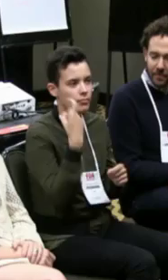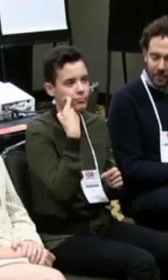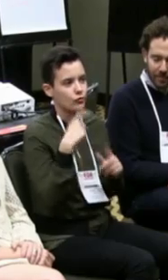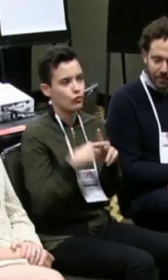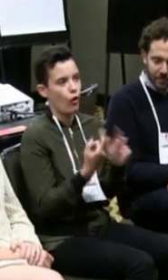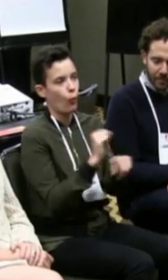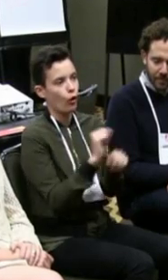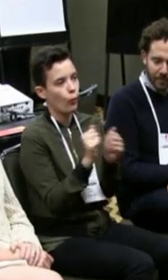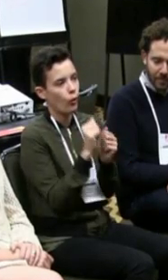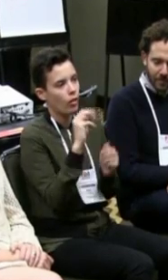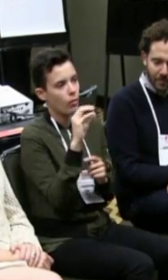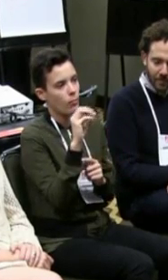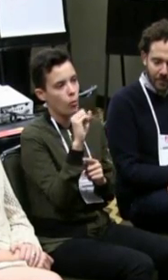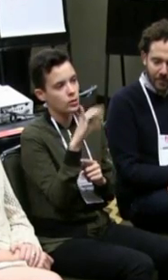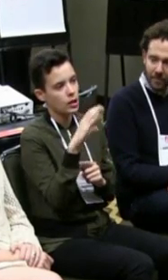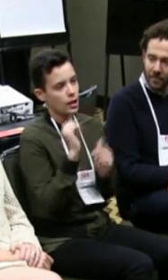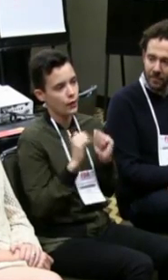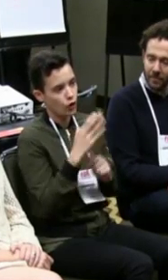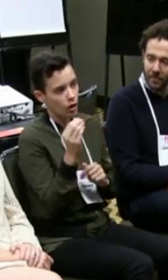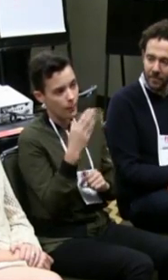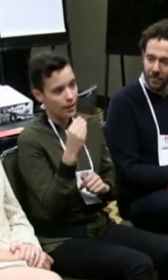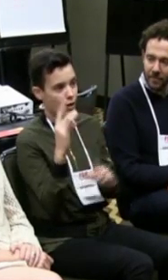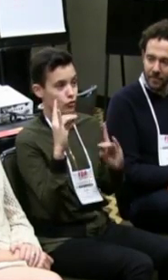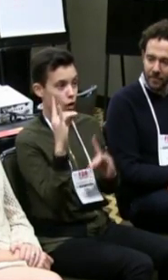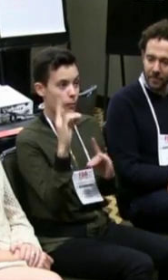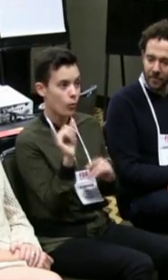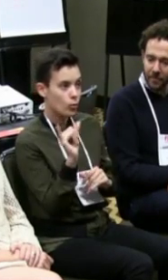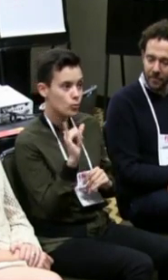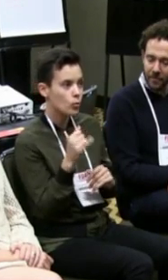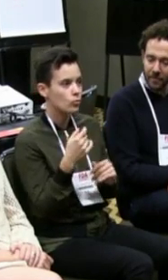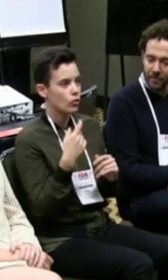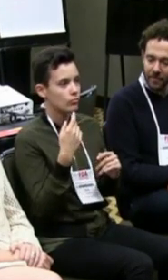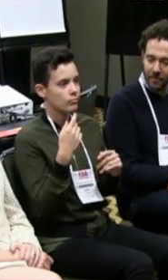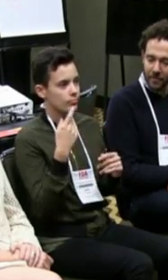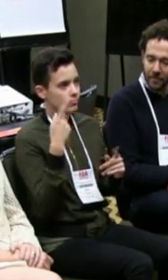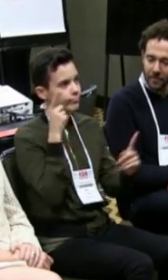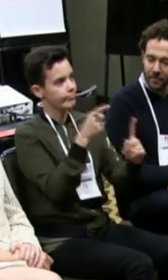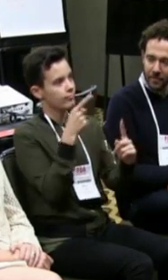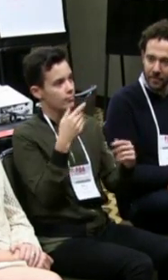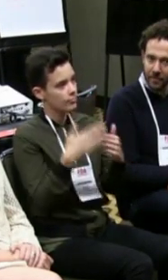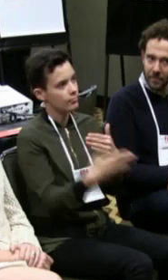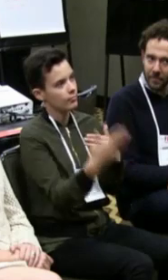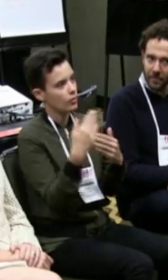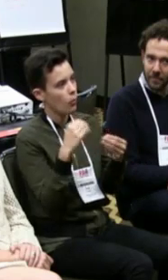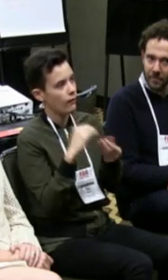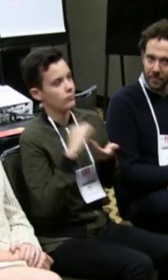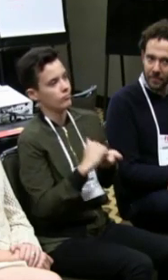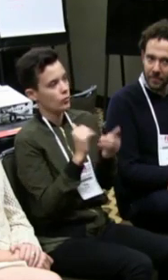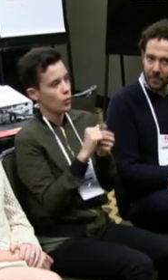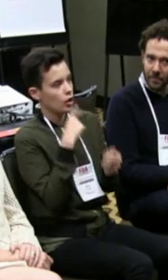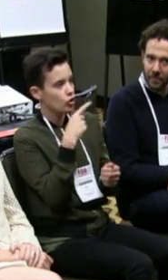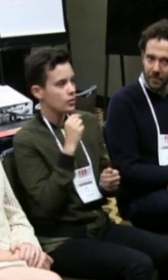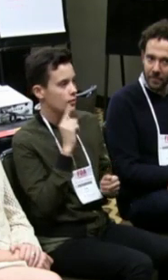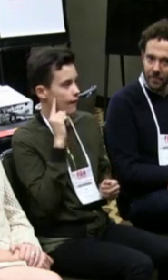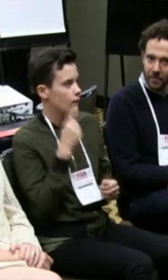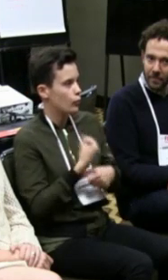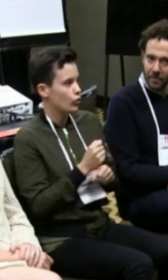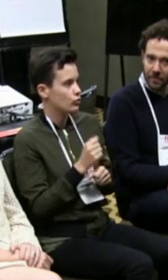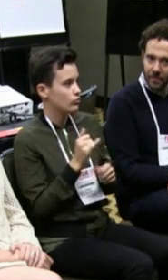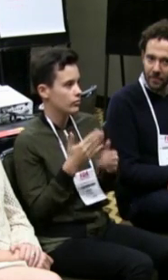with a number of different deaf productions. Just recently started with the mosaic theater and Dog & Pony as well. And my goal is from here on out to have a better collaboration